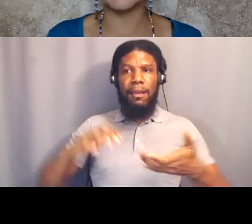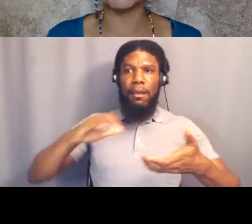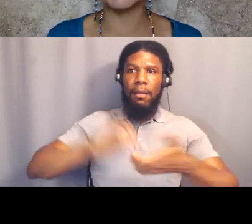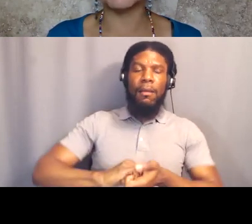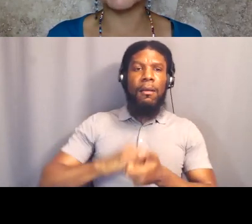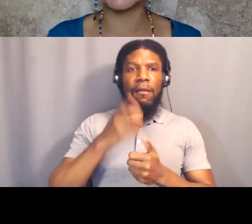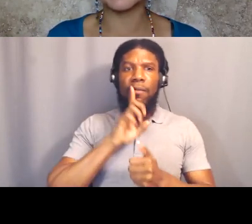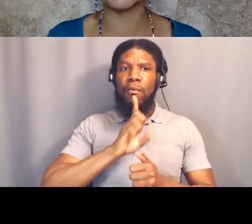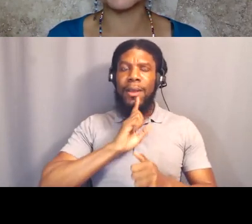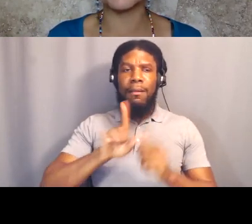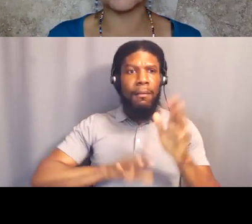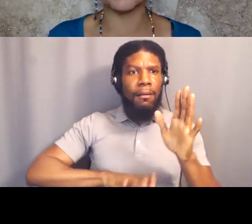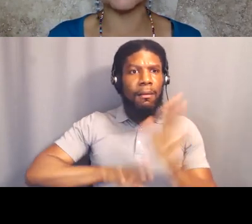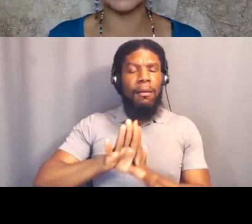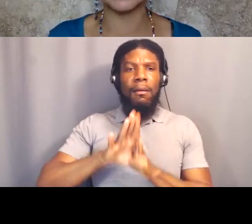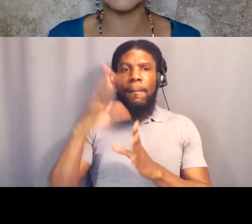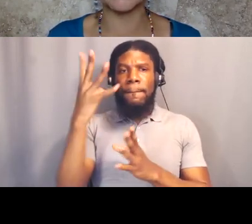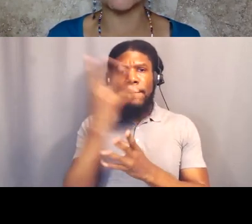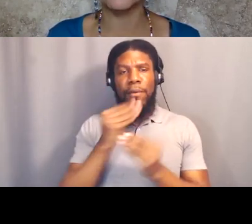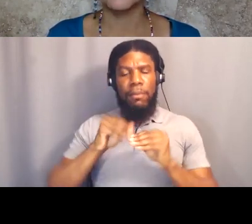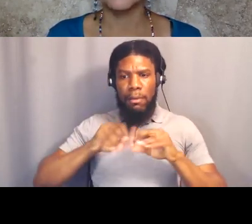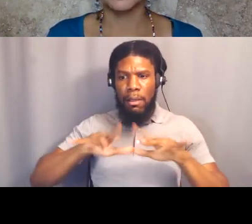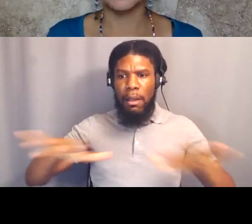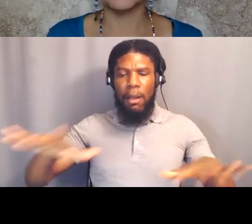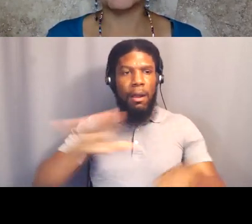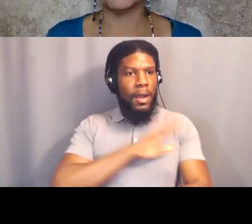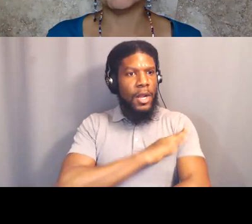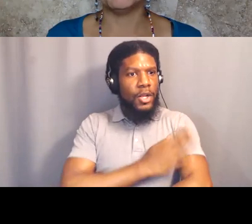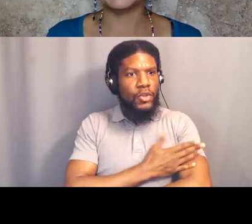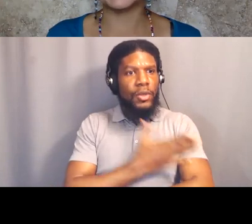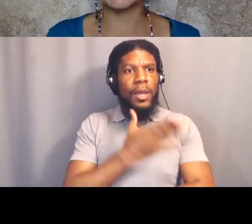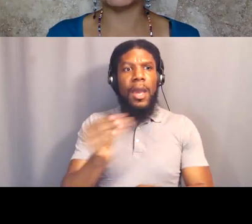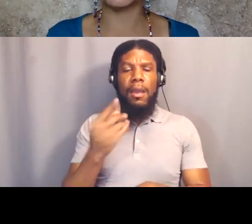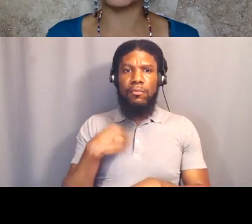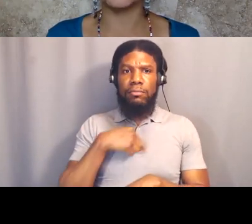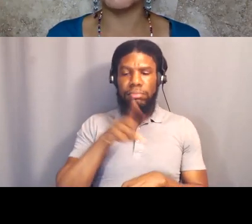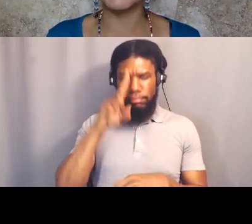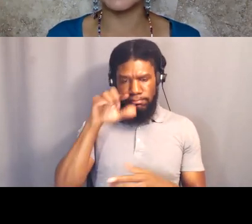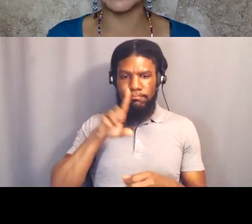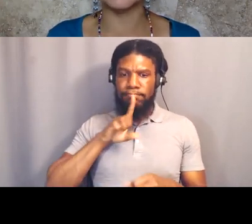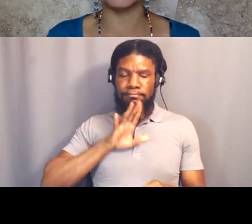and recommit ourselves to struggle. And so being able to contribute to that,